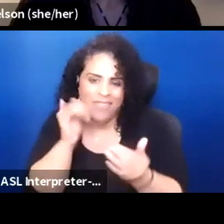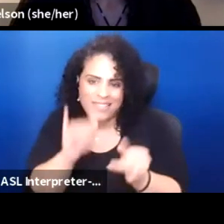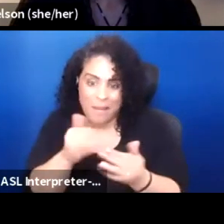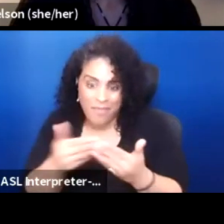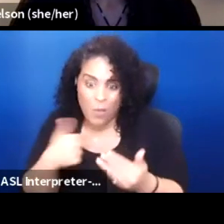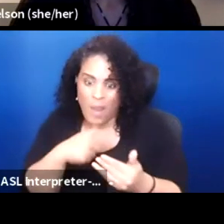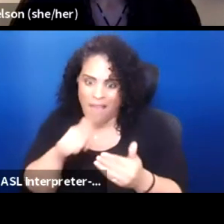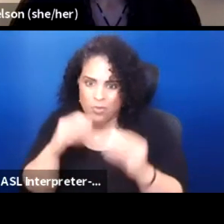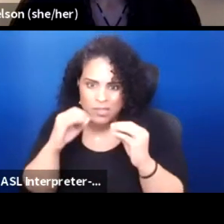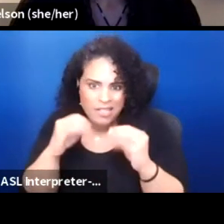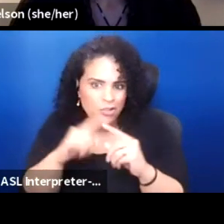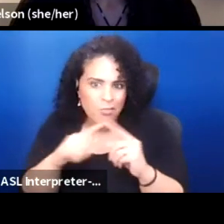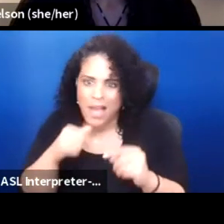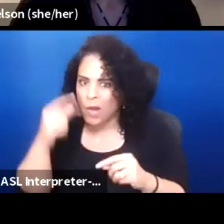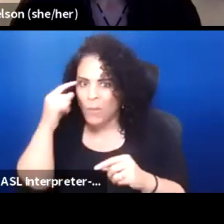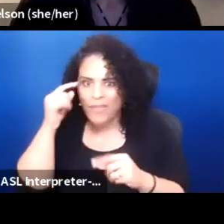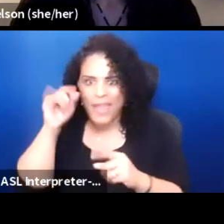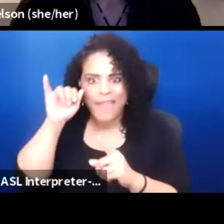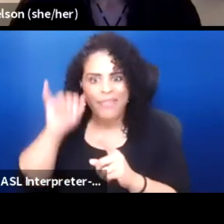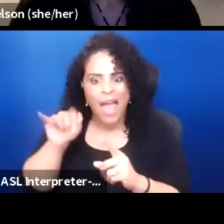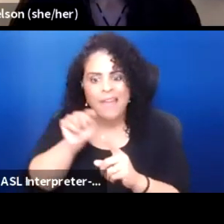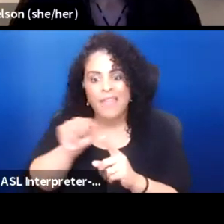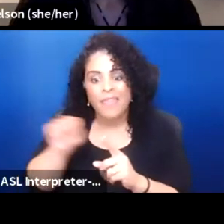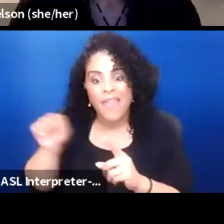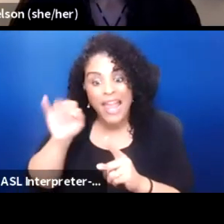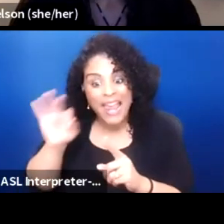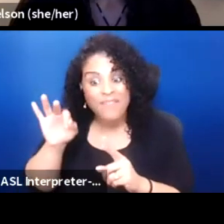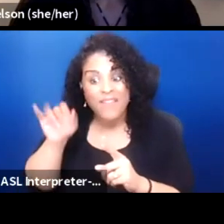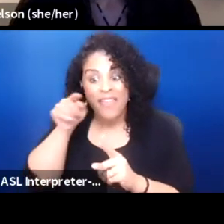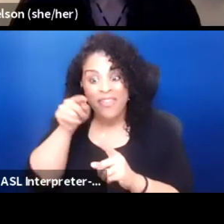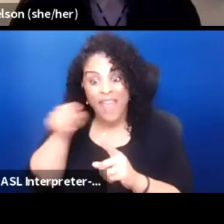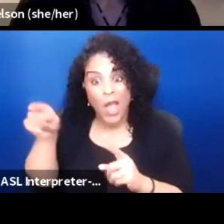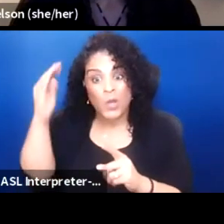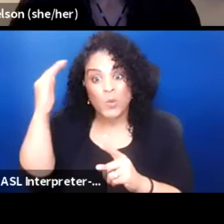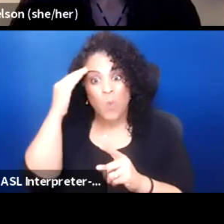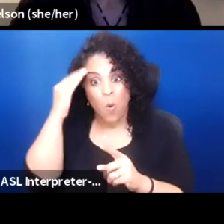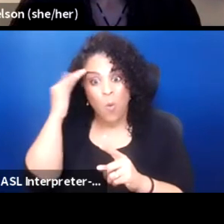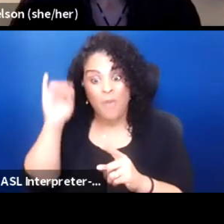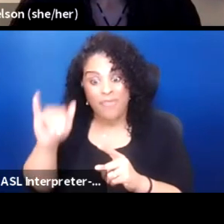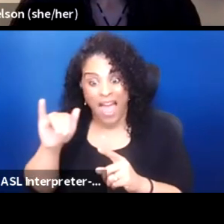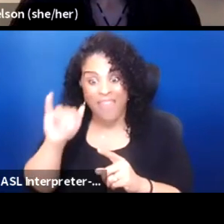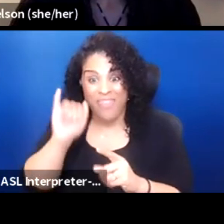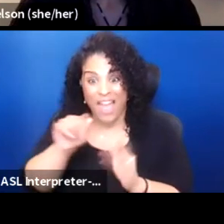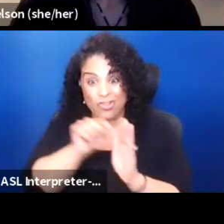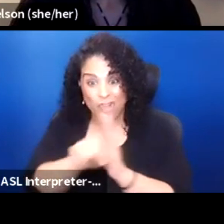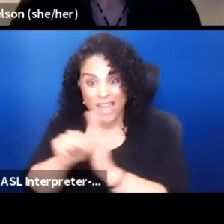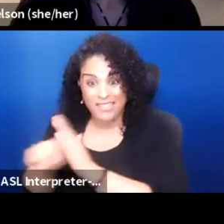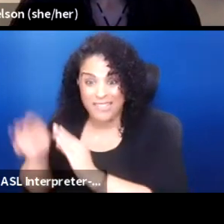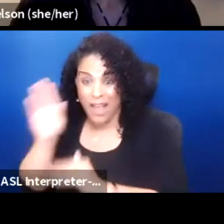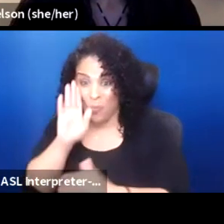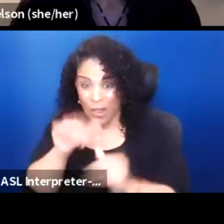that if they had known that the genocide would continue and that we would end up in a place like this